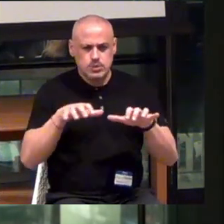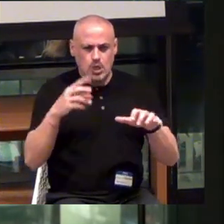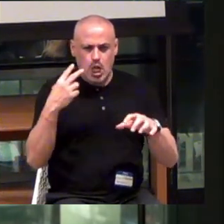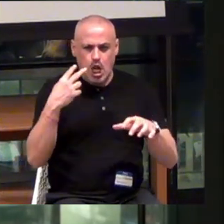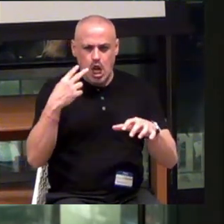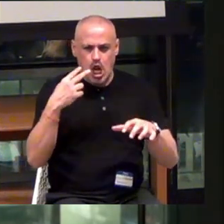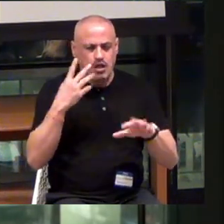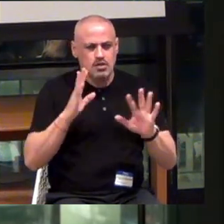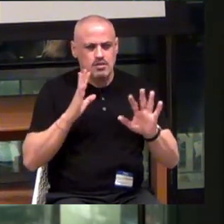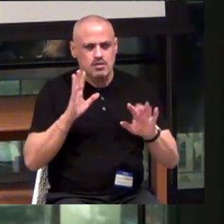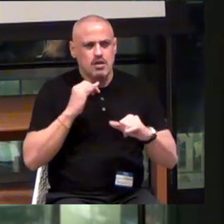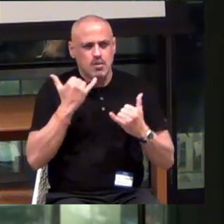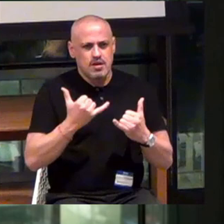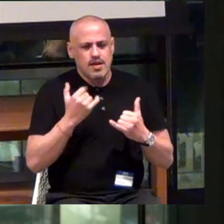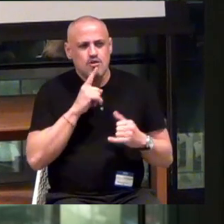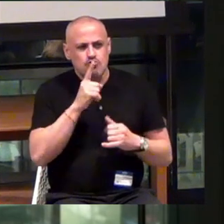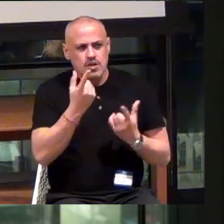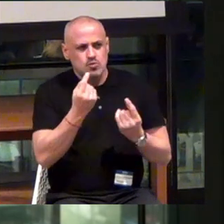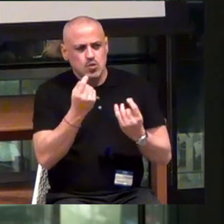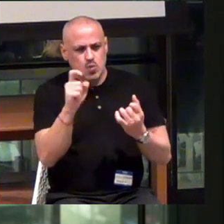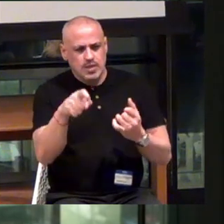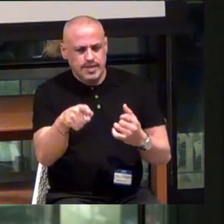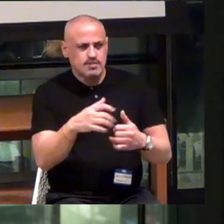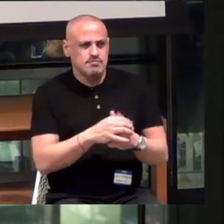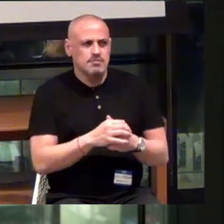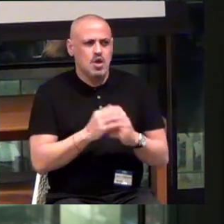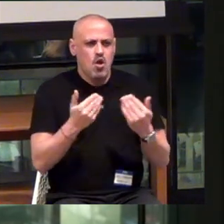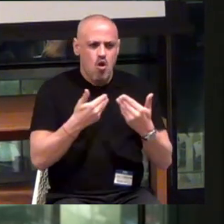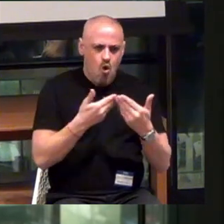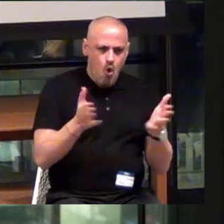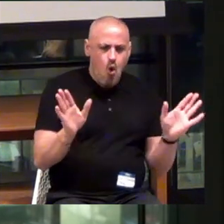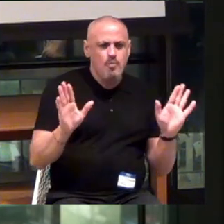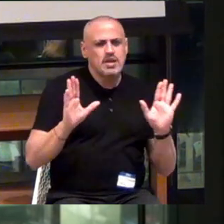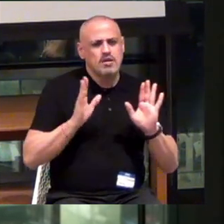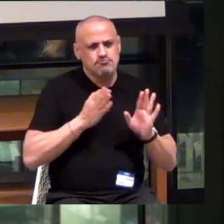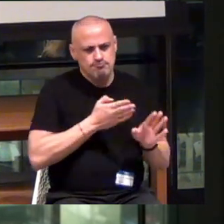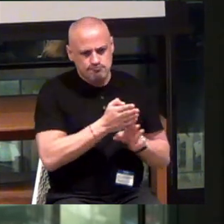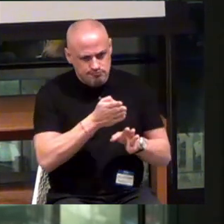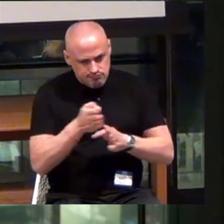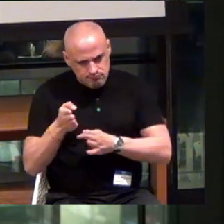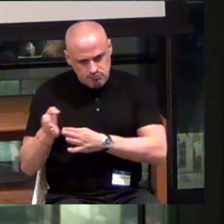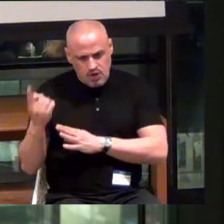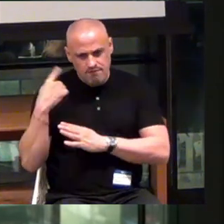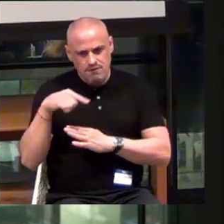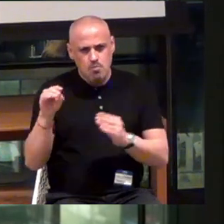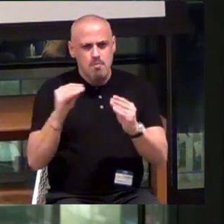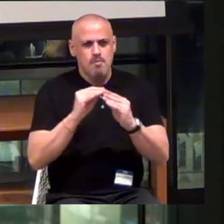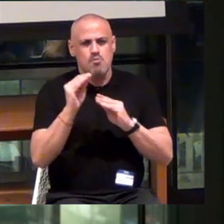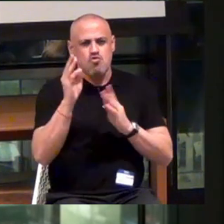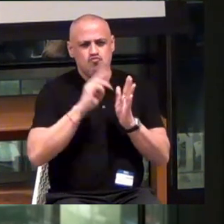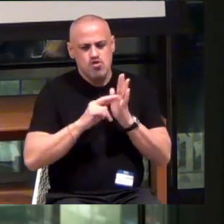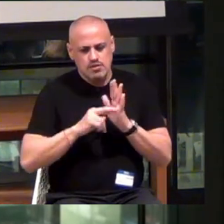But now what we really need to do is really open up these channels so that we can get more research in.